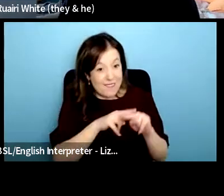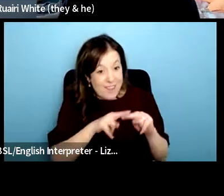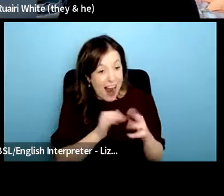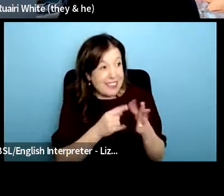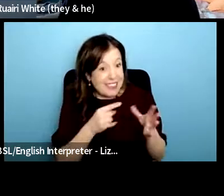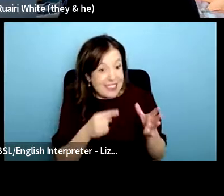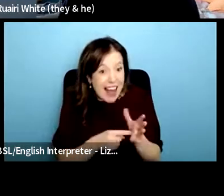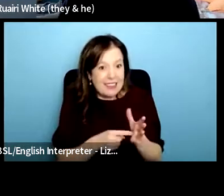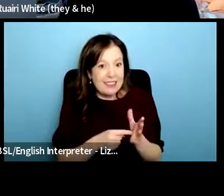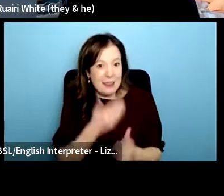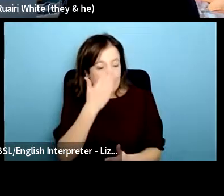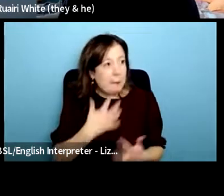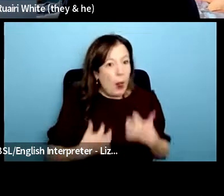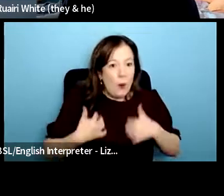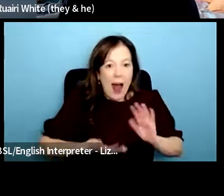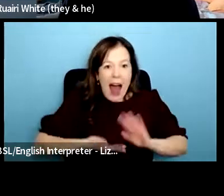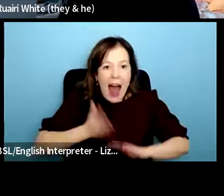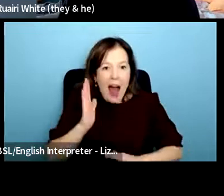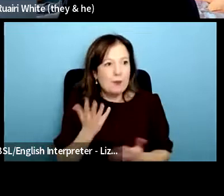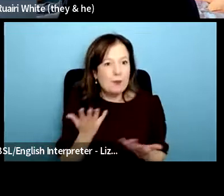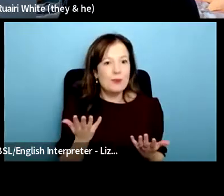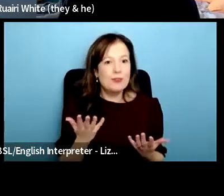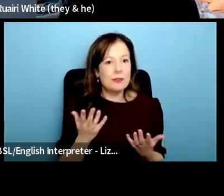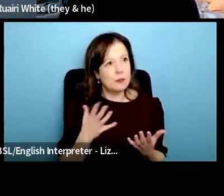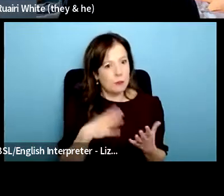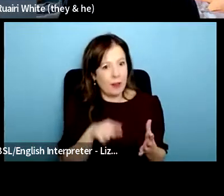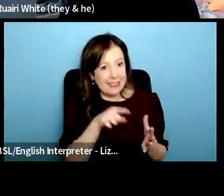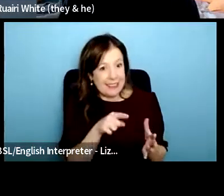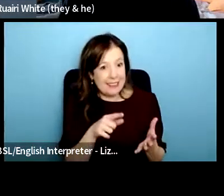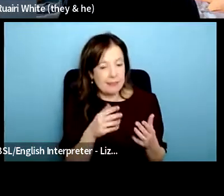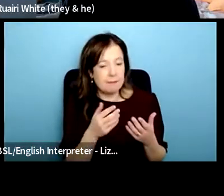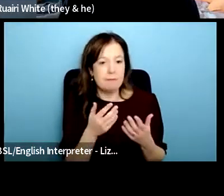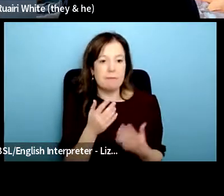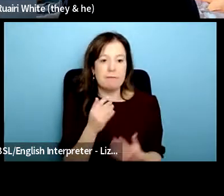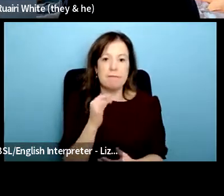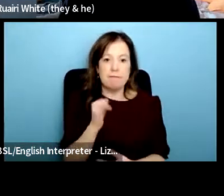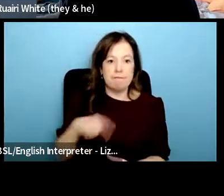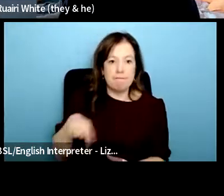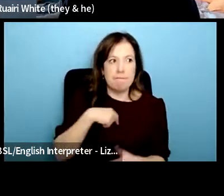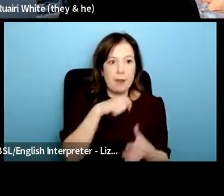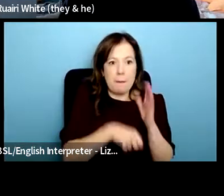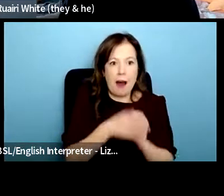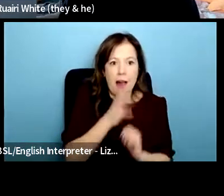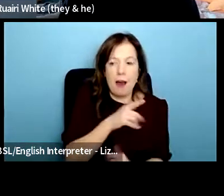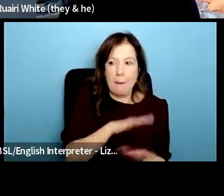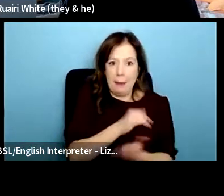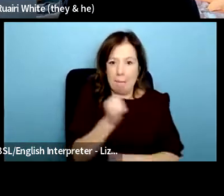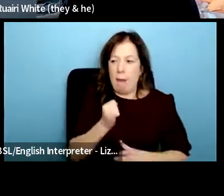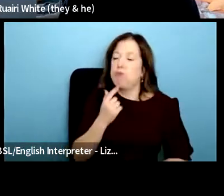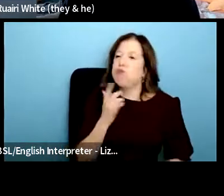out but no one wants to buy alcohol and they're not going to hit your bar sales so initially it